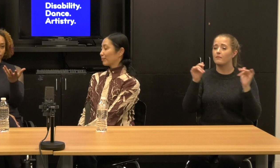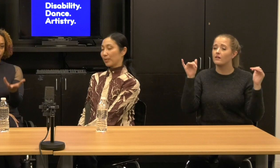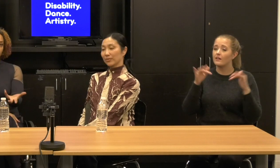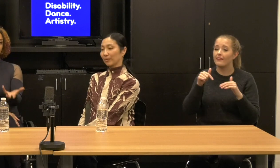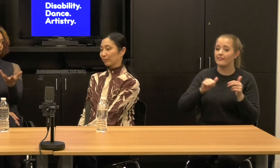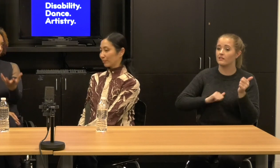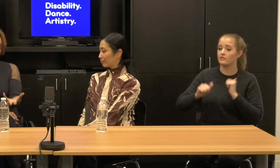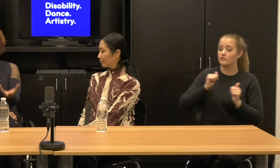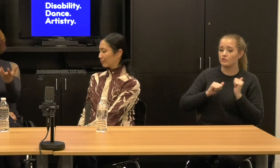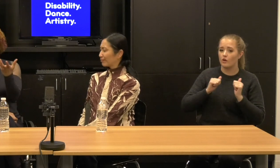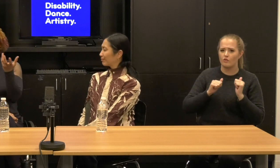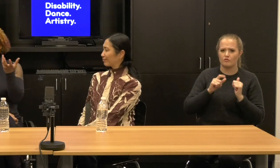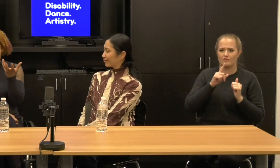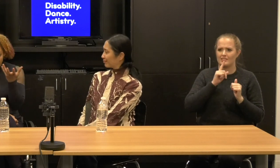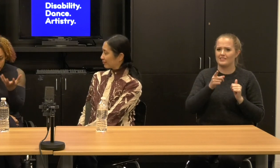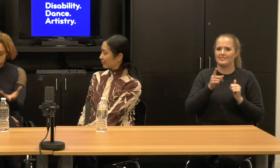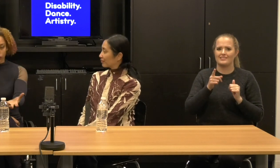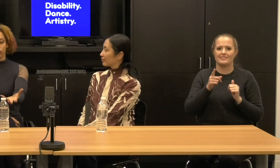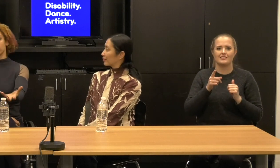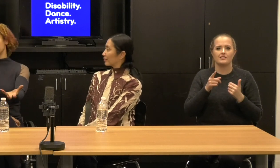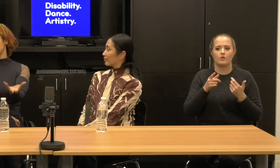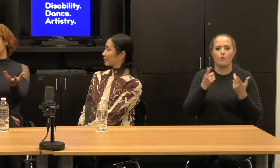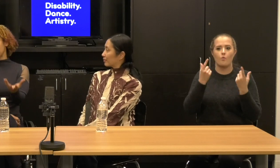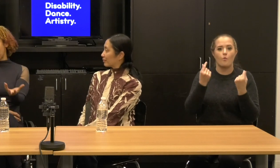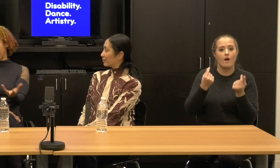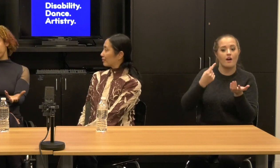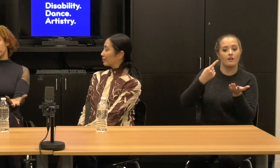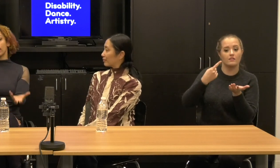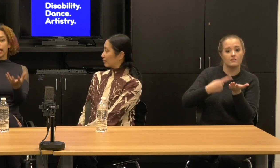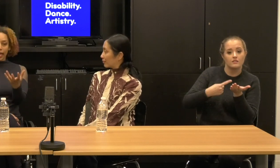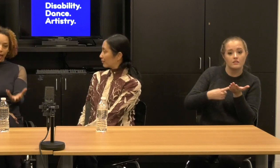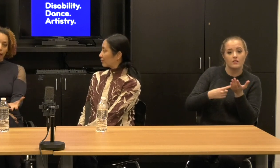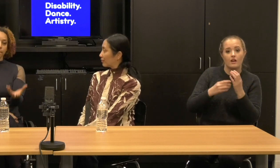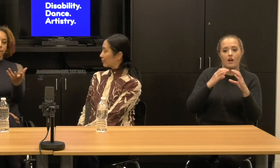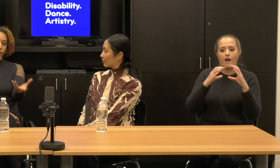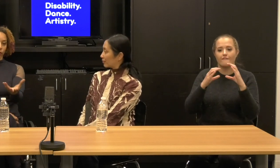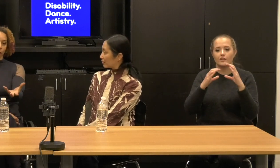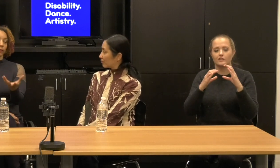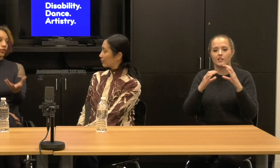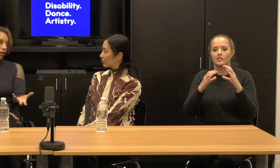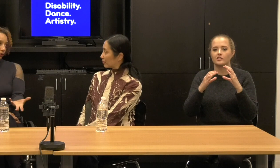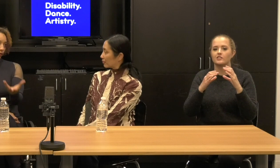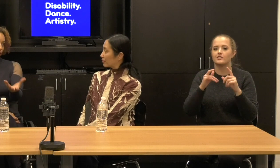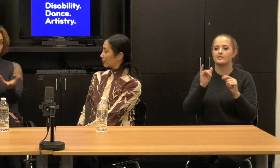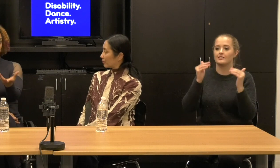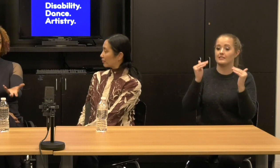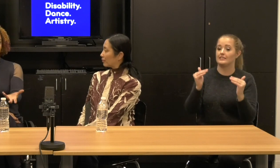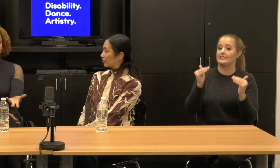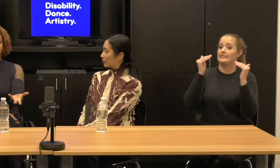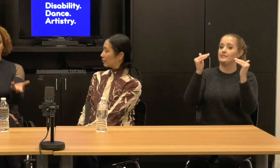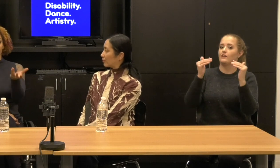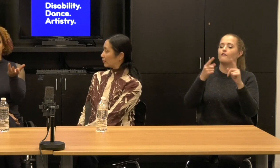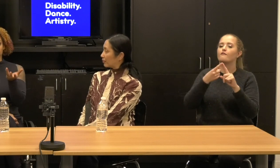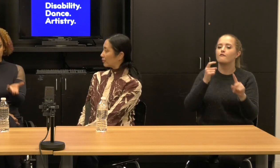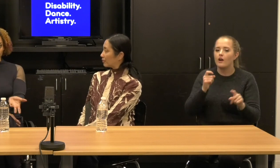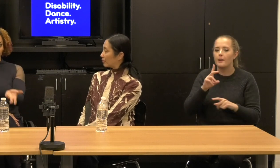sophisticated conversation that happened came from disabled audience members and from people